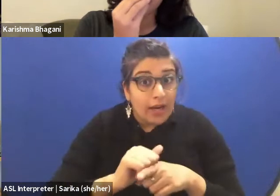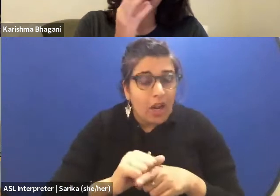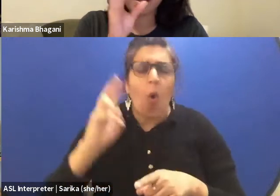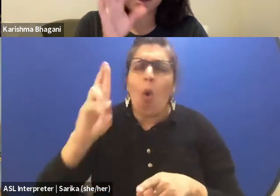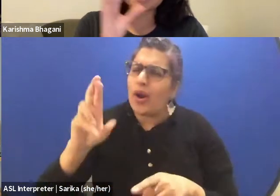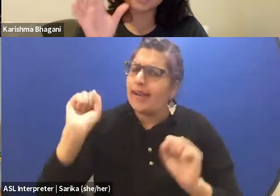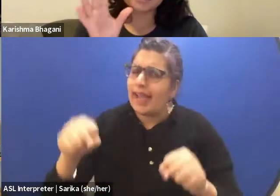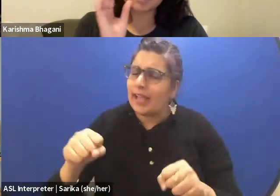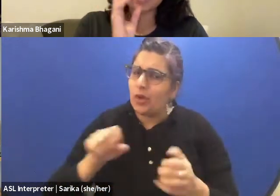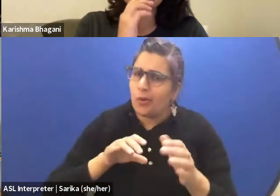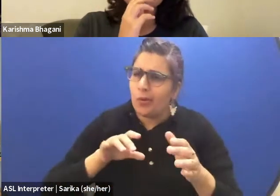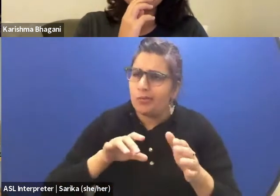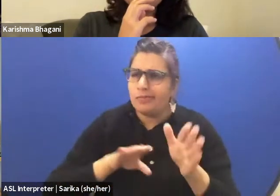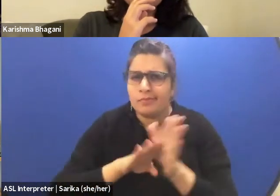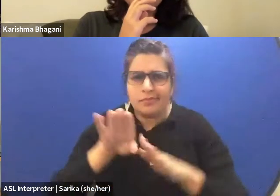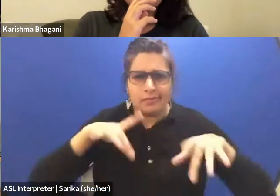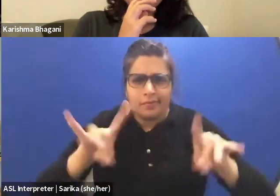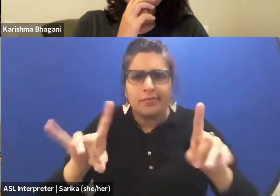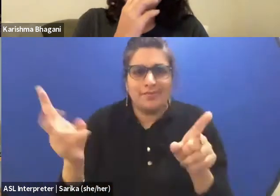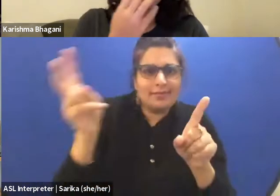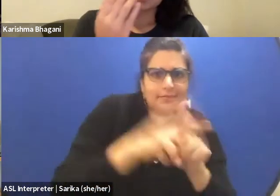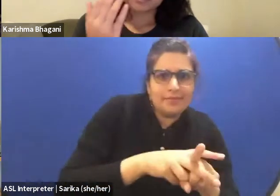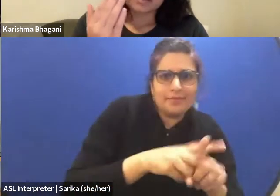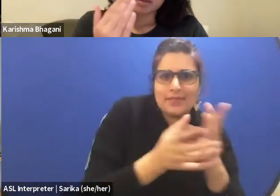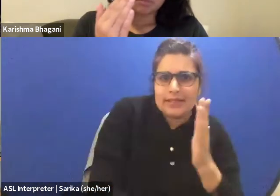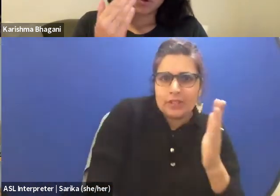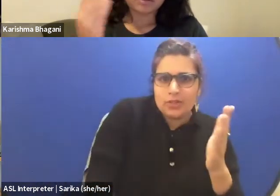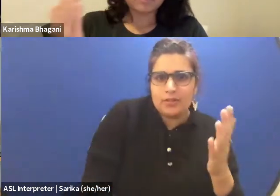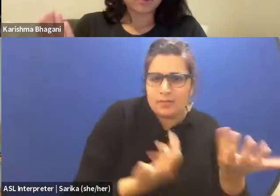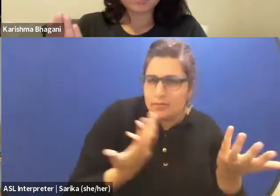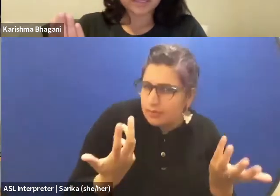And I'm asking this because many of us, even producing,